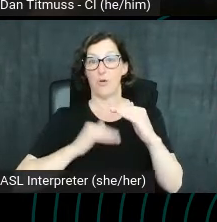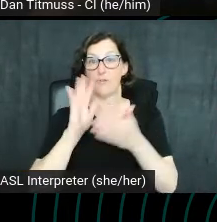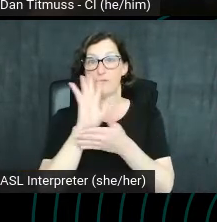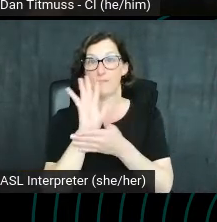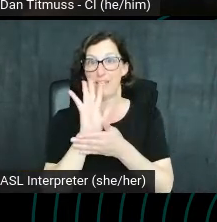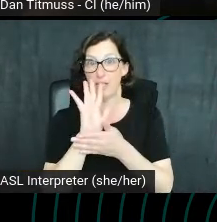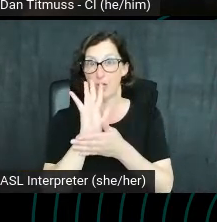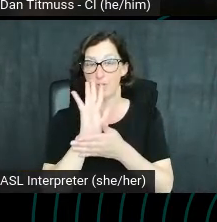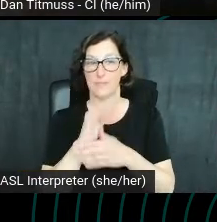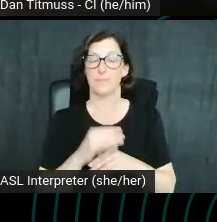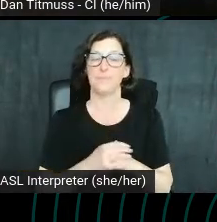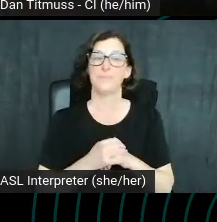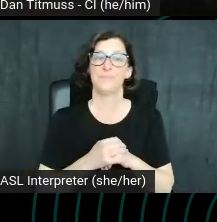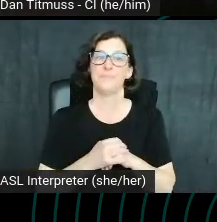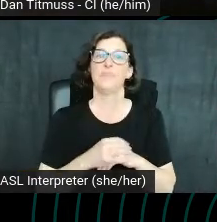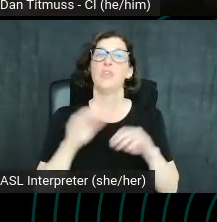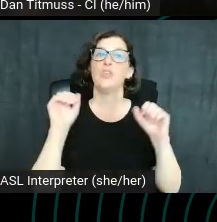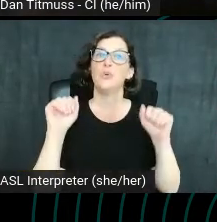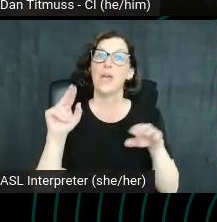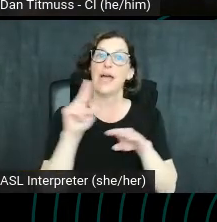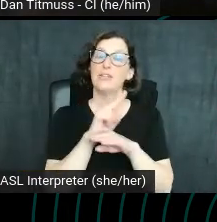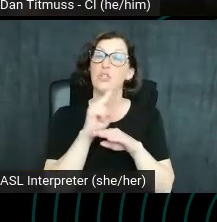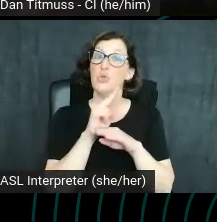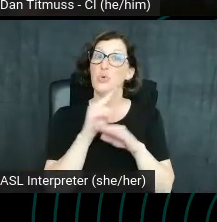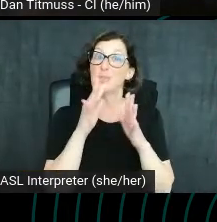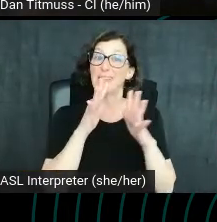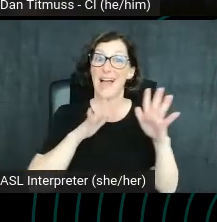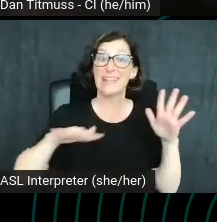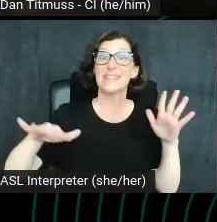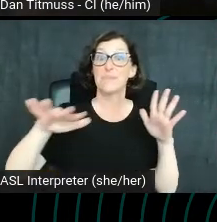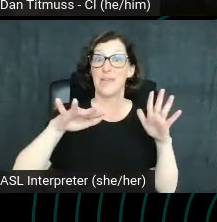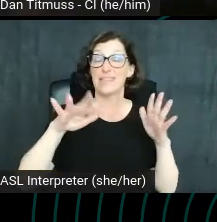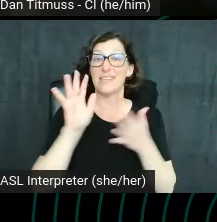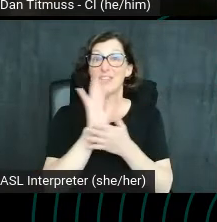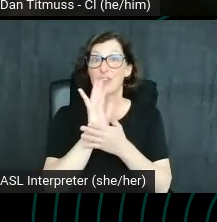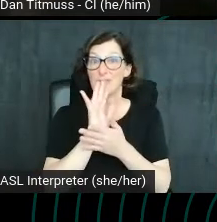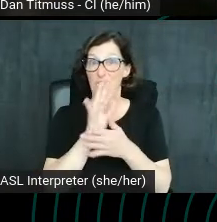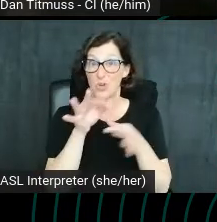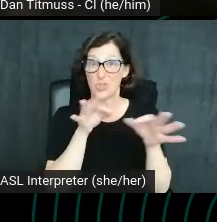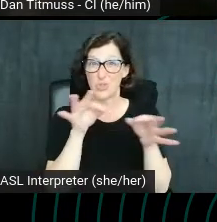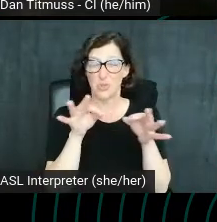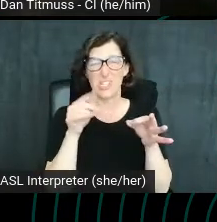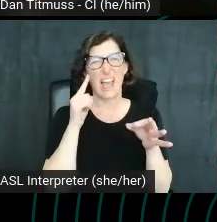So you can use a fair amount of space in your video descriptions. I think it's like about 200 words.